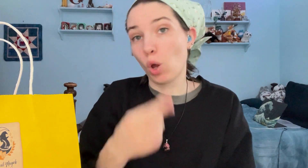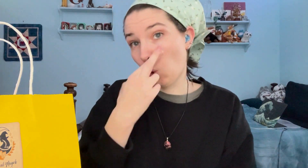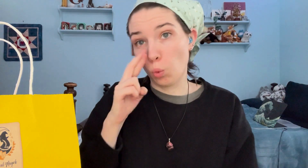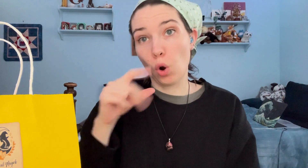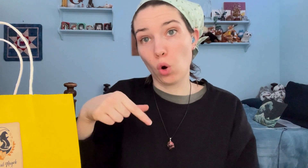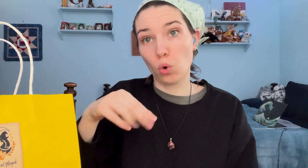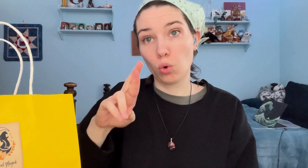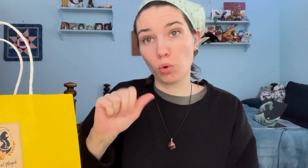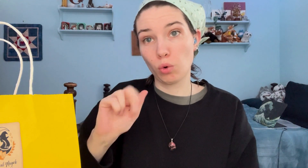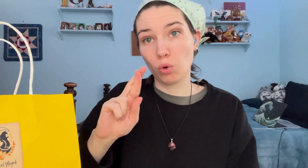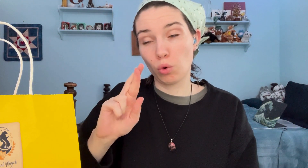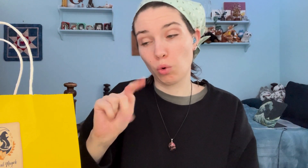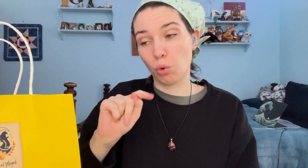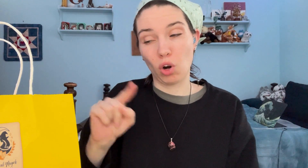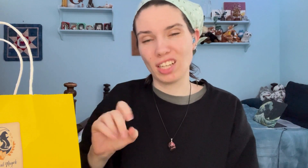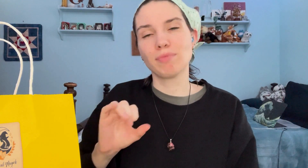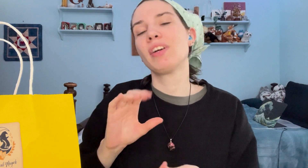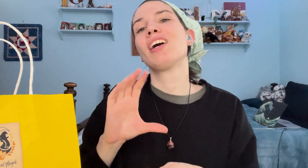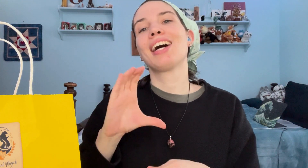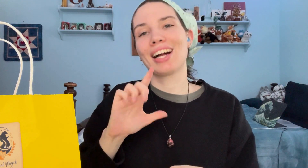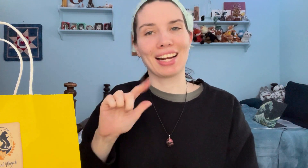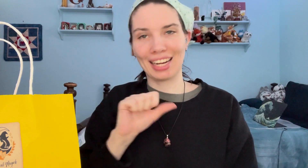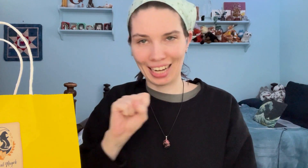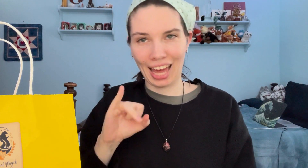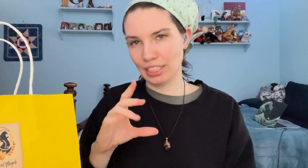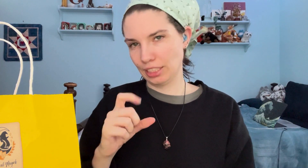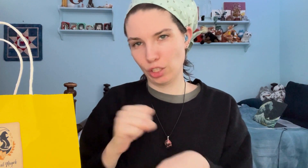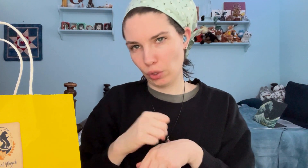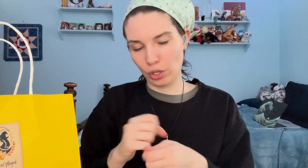Rose quartz, a classic crystal